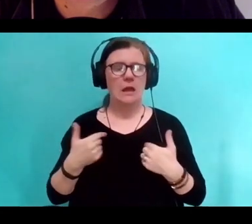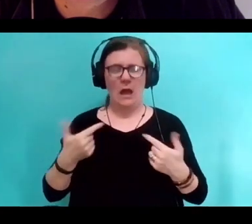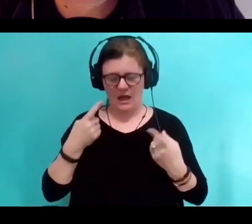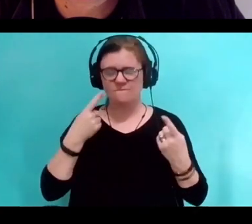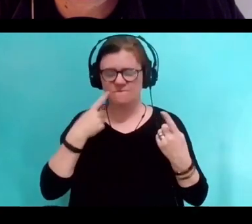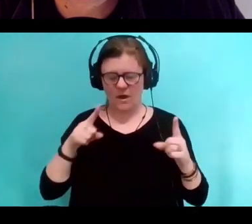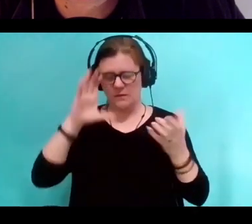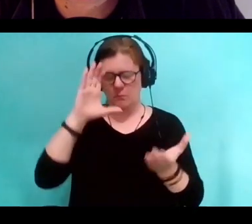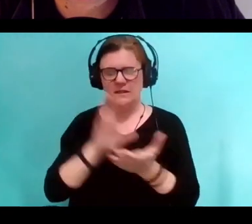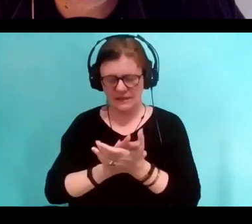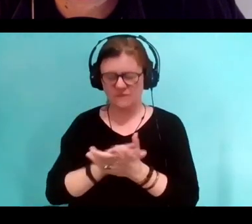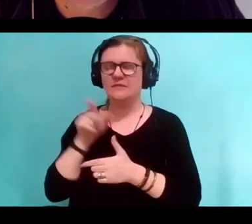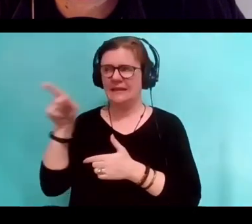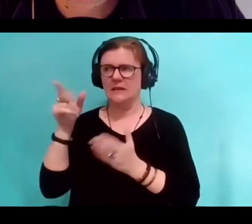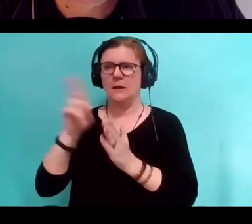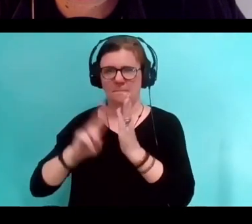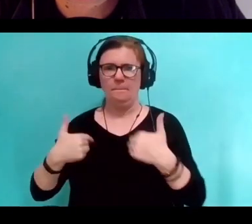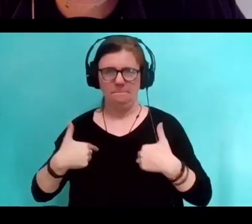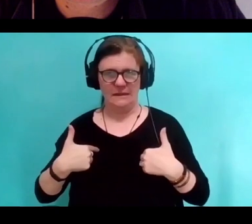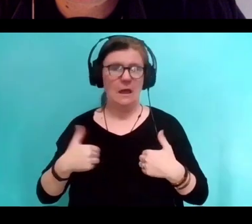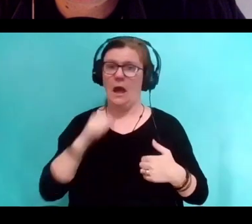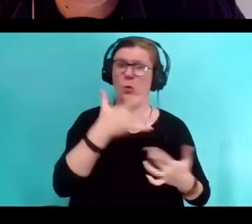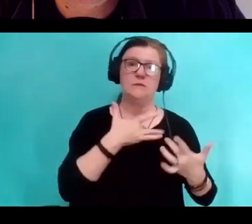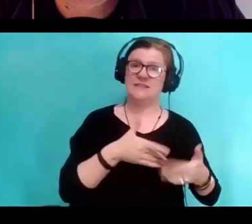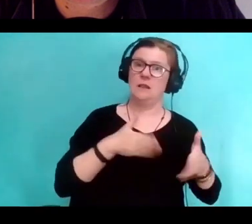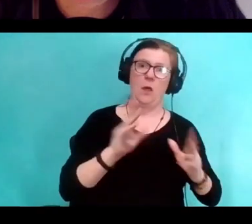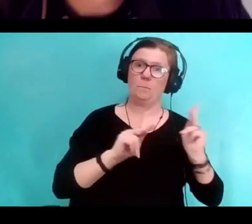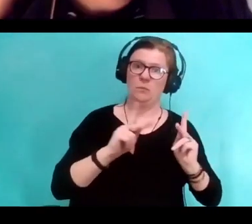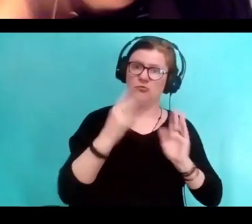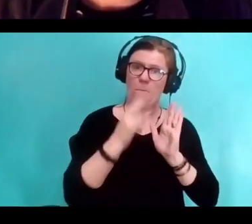So I think, as the father of a disabled child,